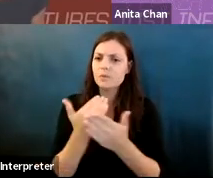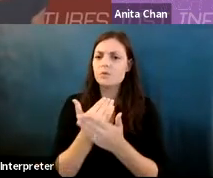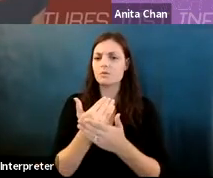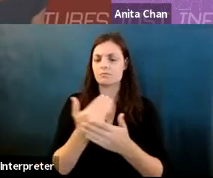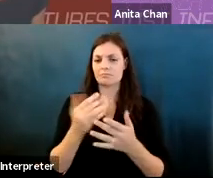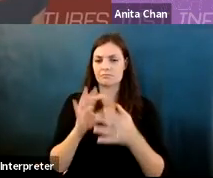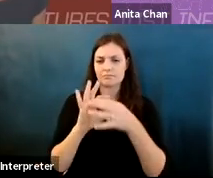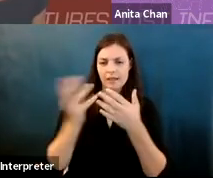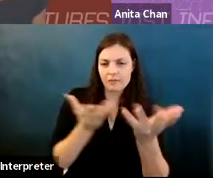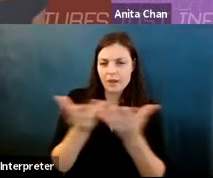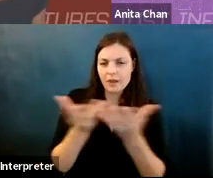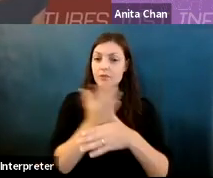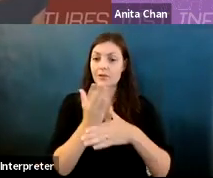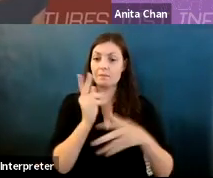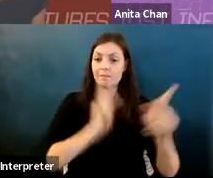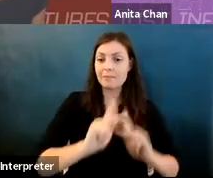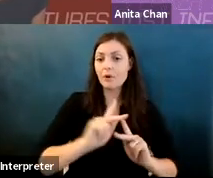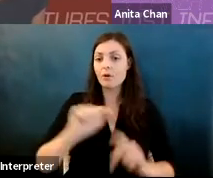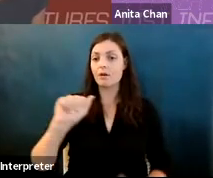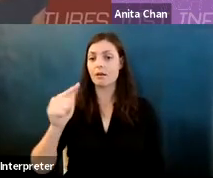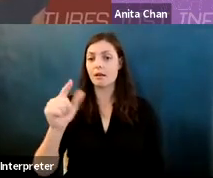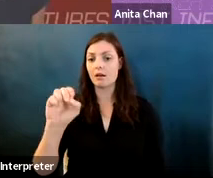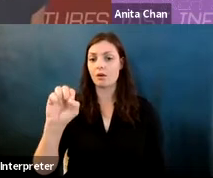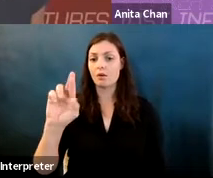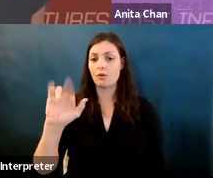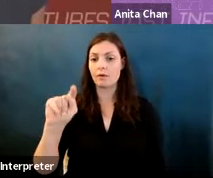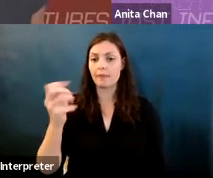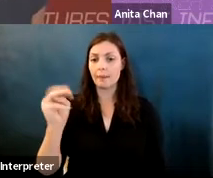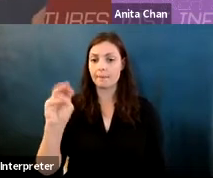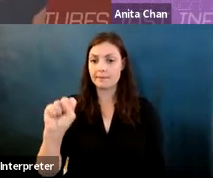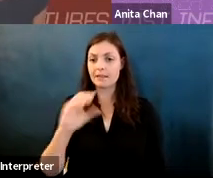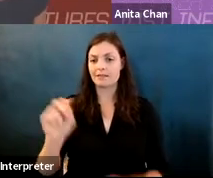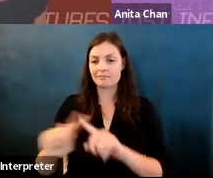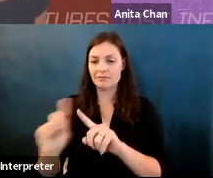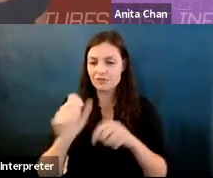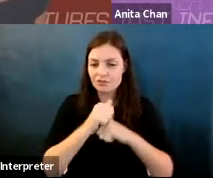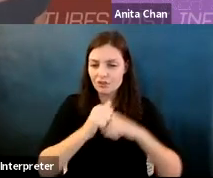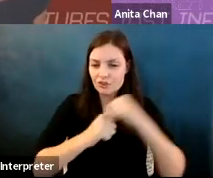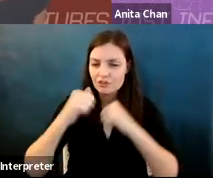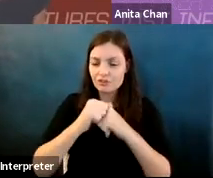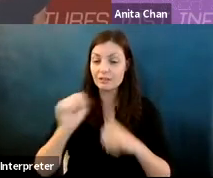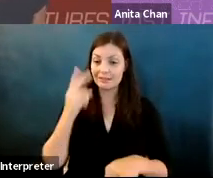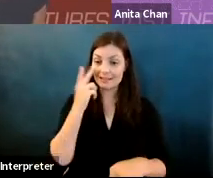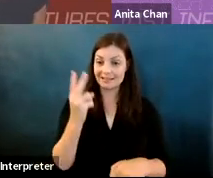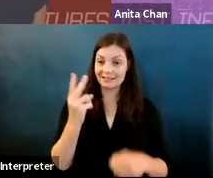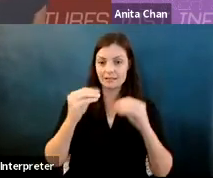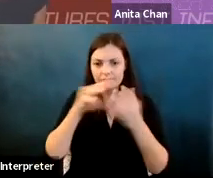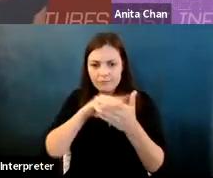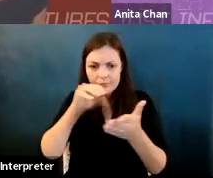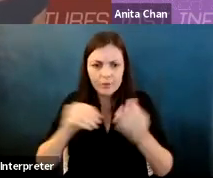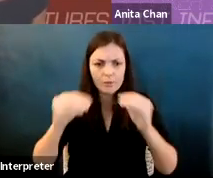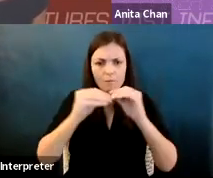Anita Chan: And Ai driven systems, you can learn more about us and see more information of our next event with wealth from the electronic frontier foundation October 13.